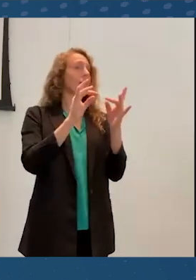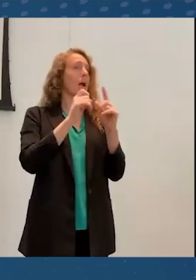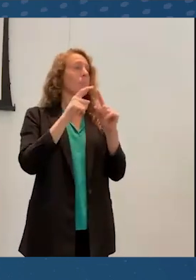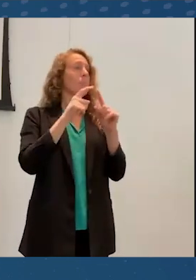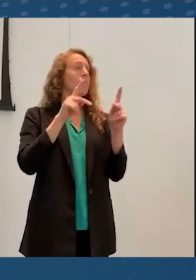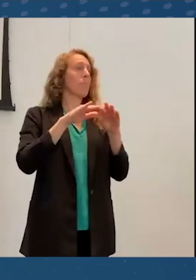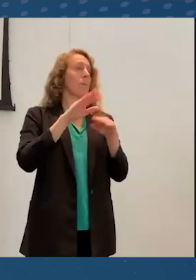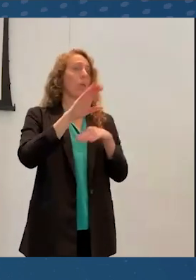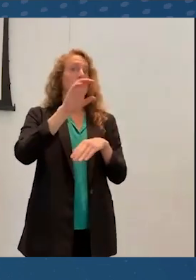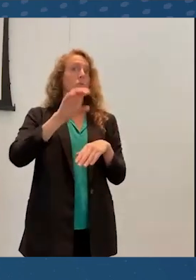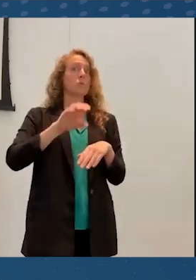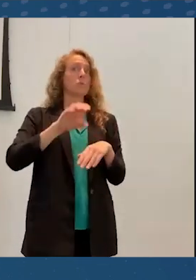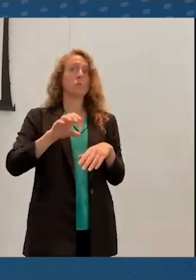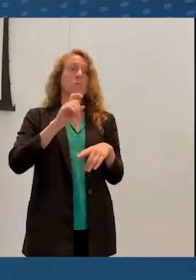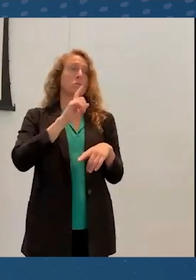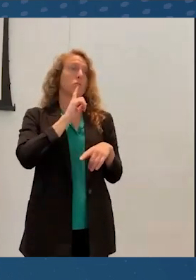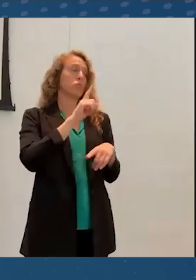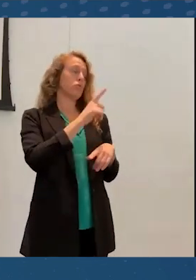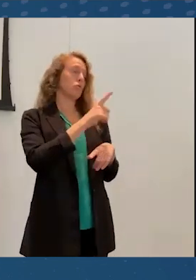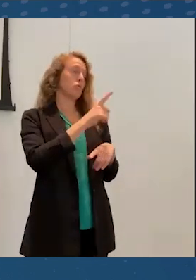because I'm sure there must be a couple on this.